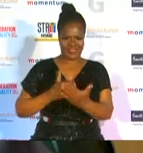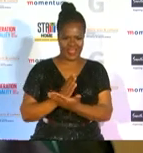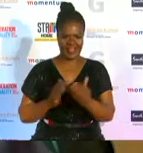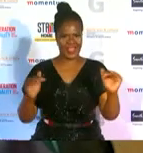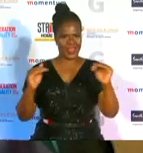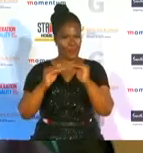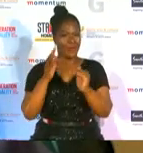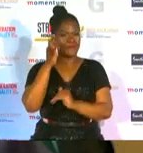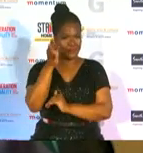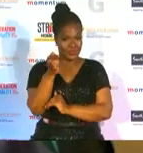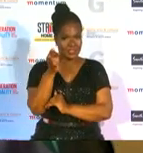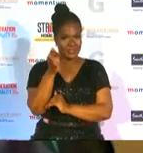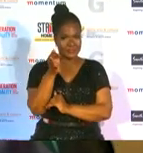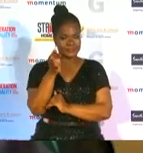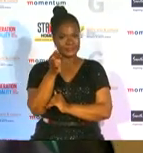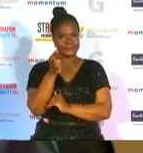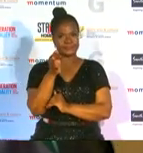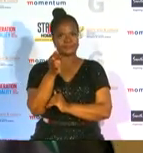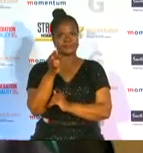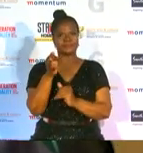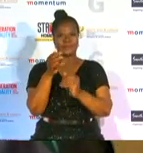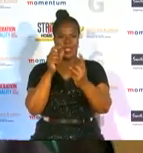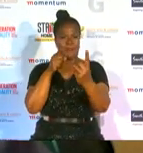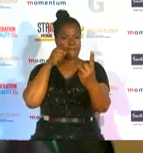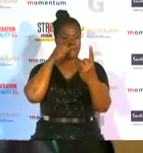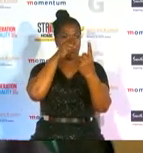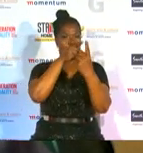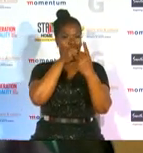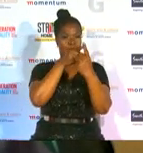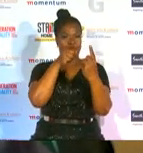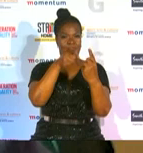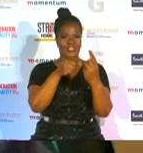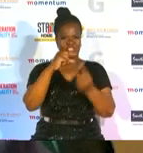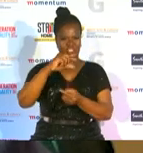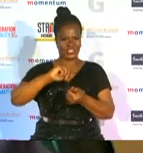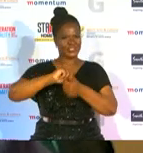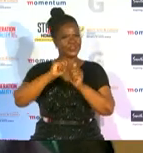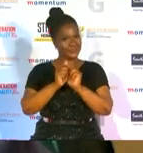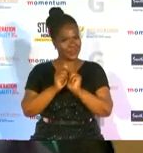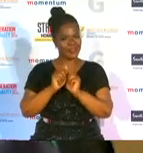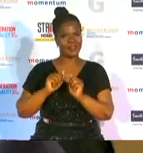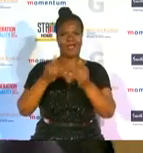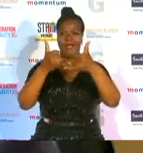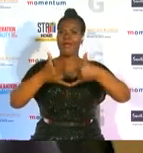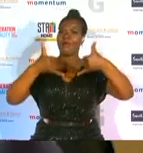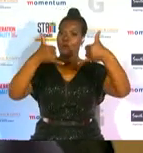the overarching objective of this prestigious gpg sports awards